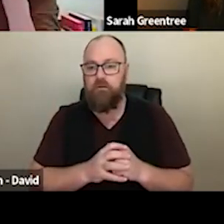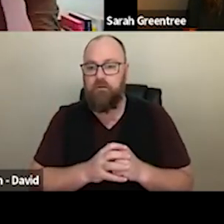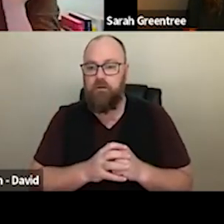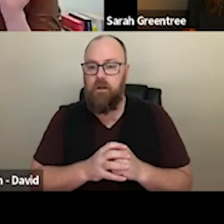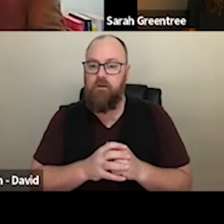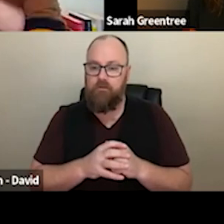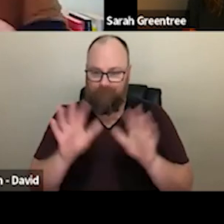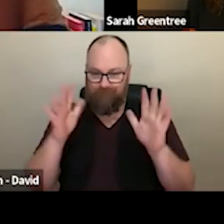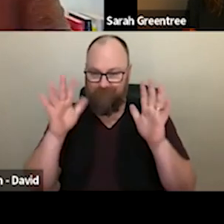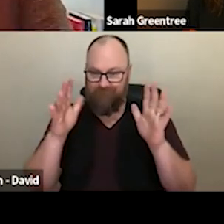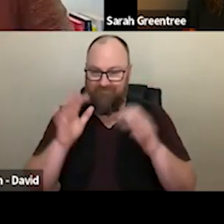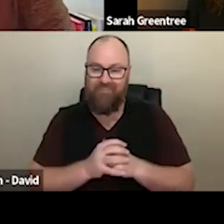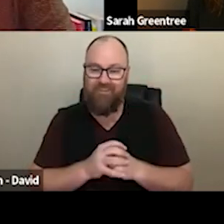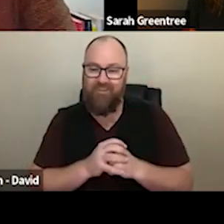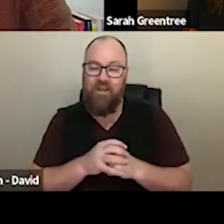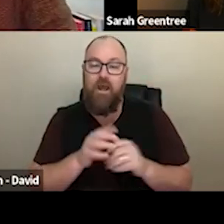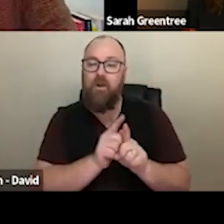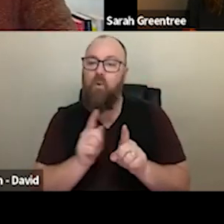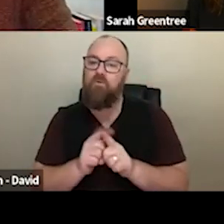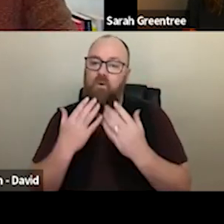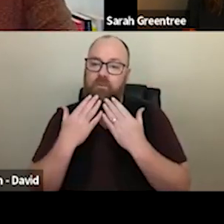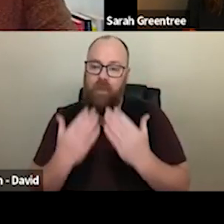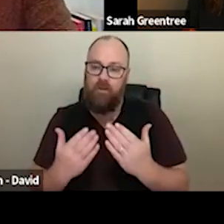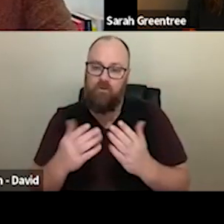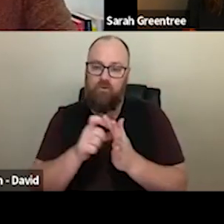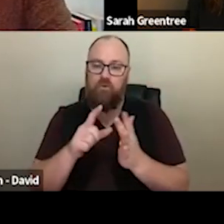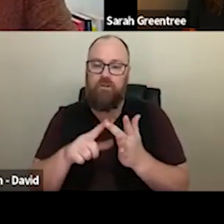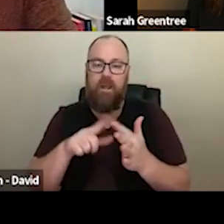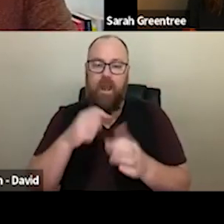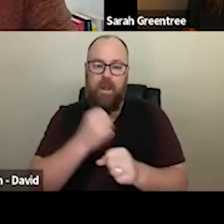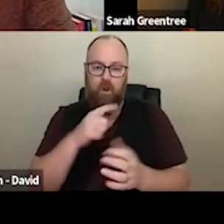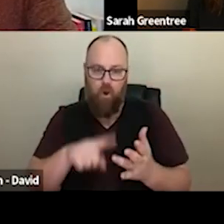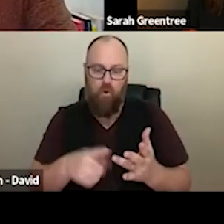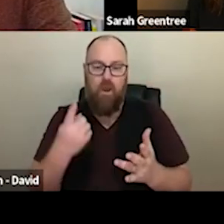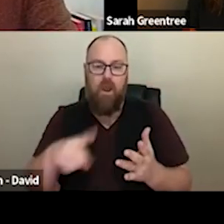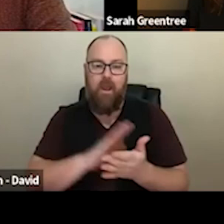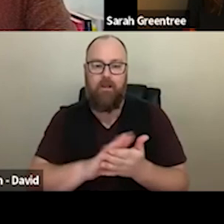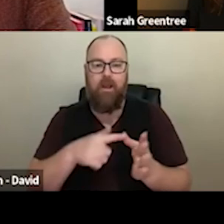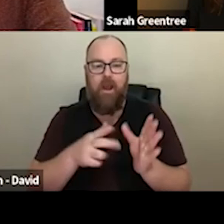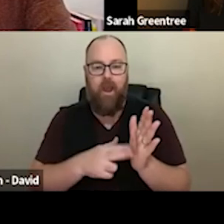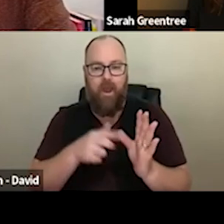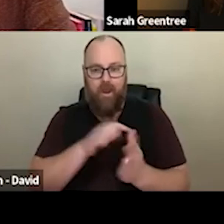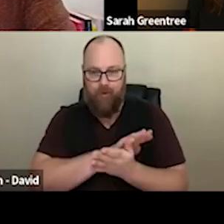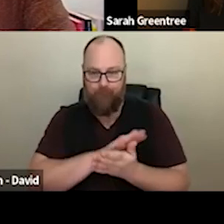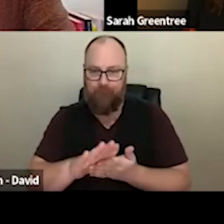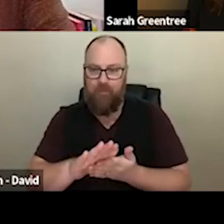Zohar, thank you very much, and I would like to also thank our Auslan interpreter, and also thanks to Diego and Hannah who are our team here at the Council who help with some of the